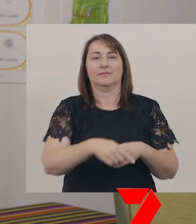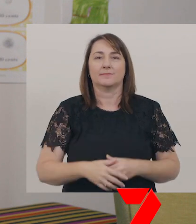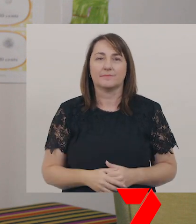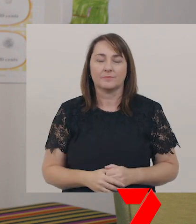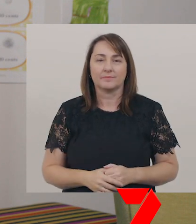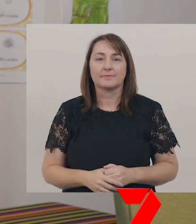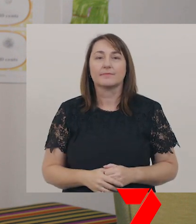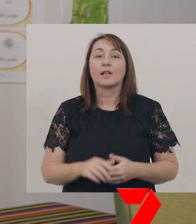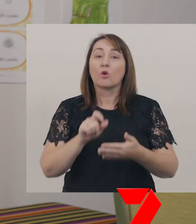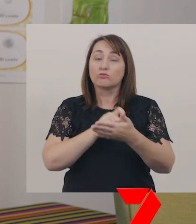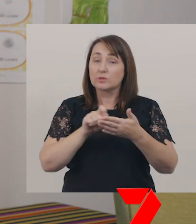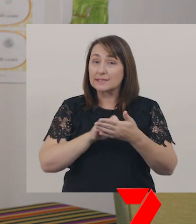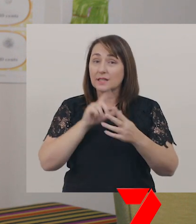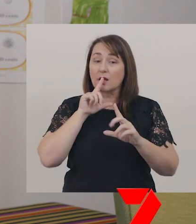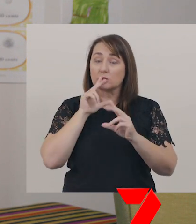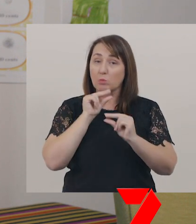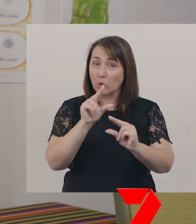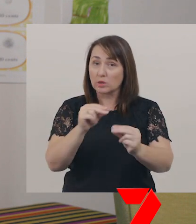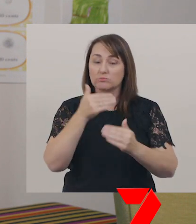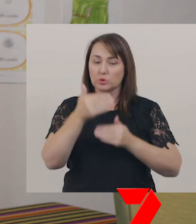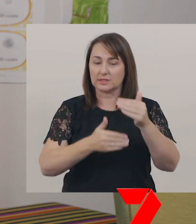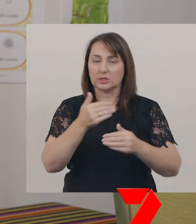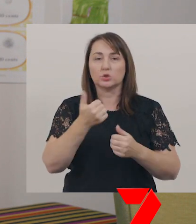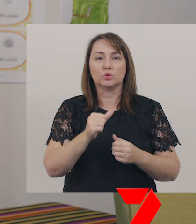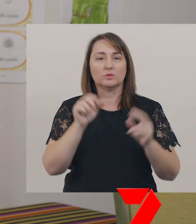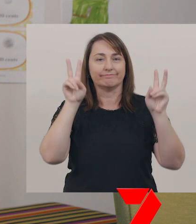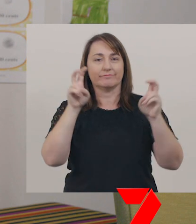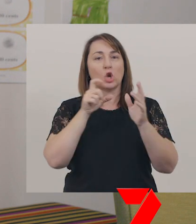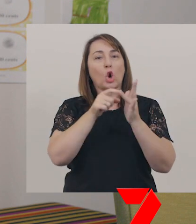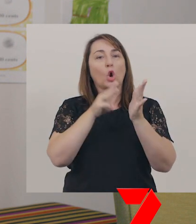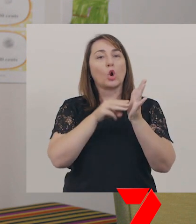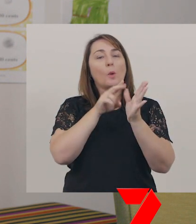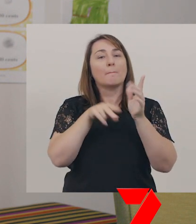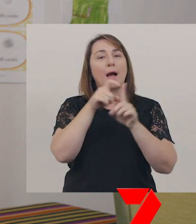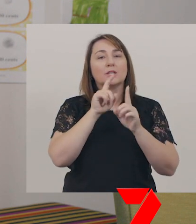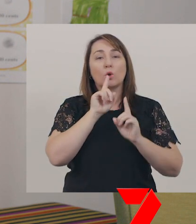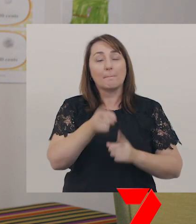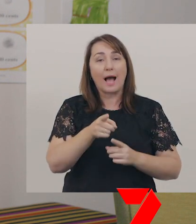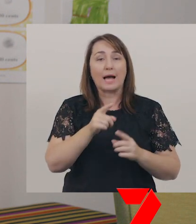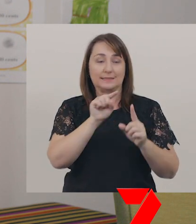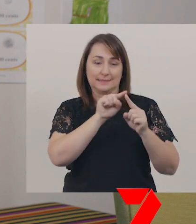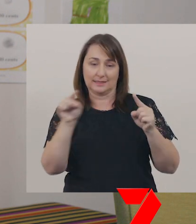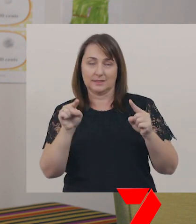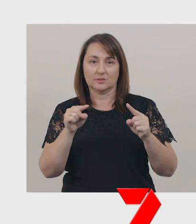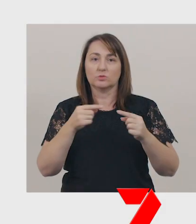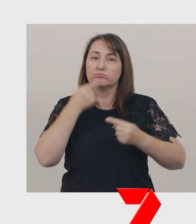Written and spoken procedures use command sentences, to give instructions on what to do.